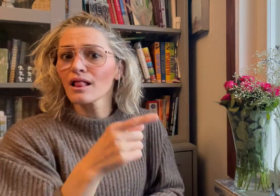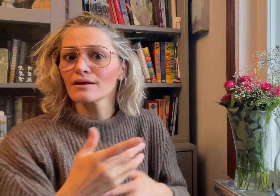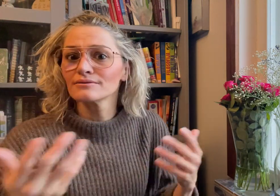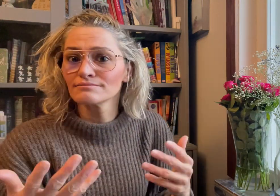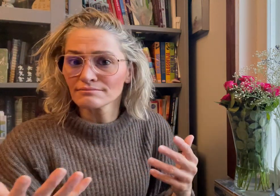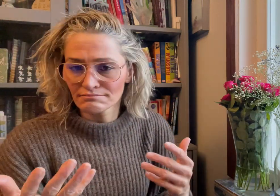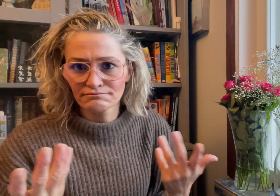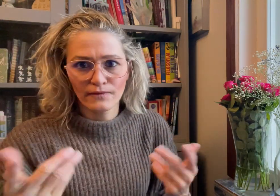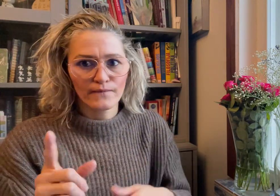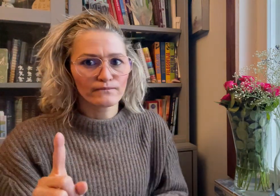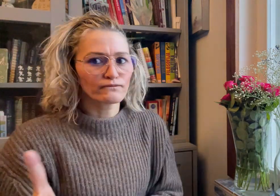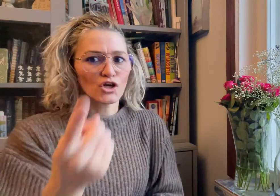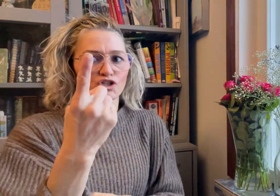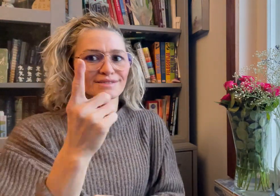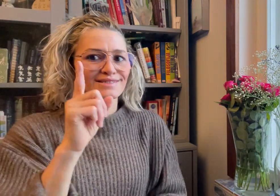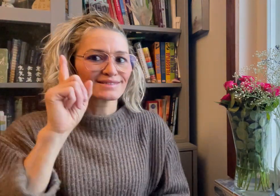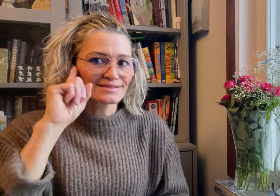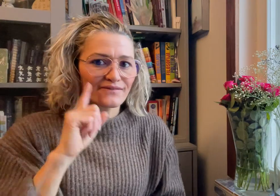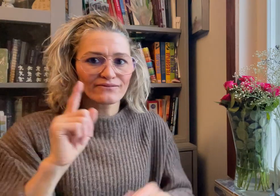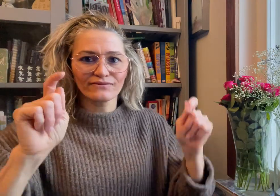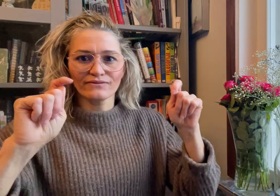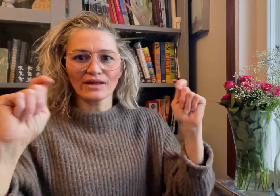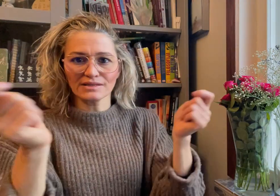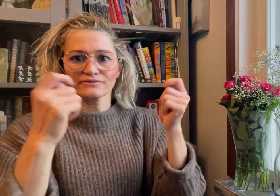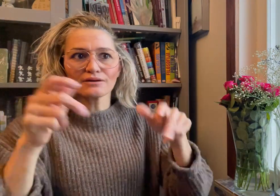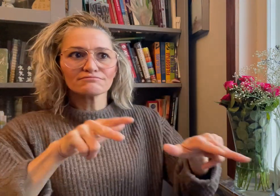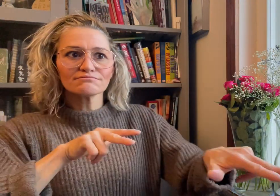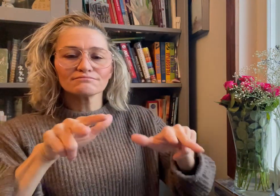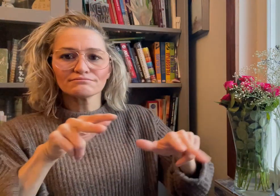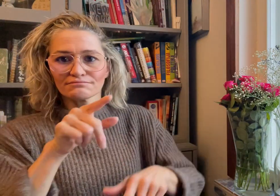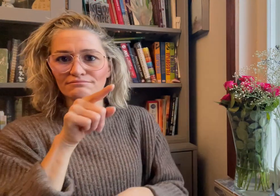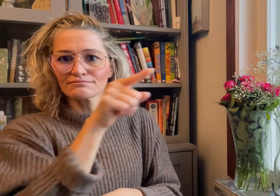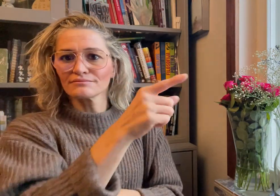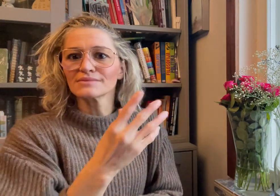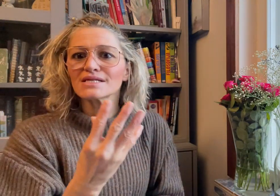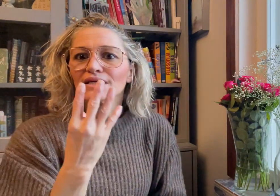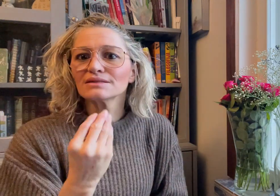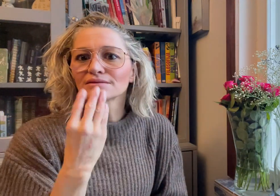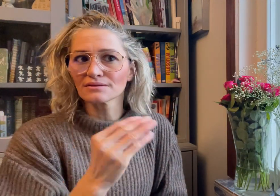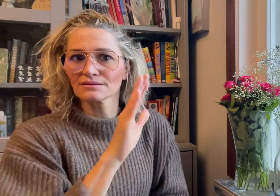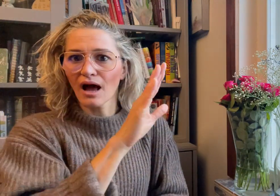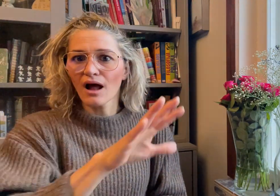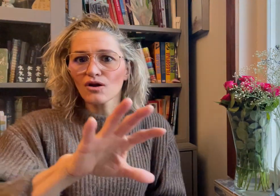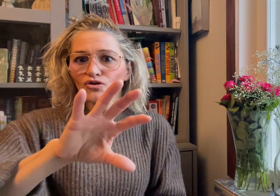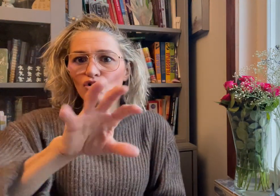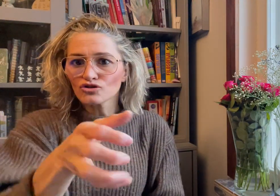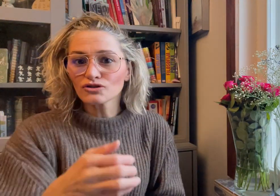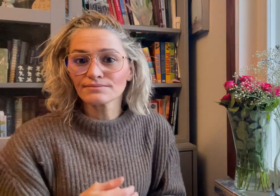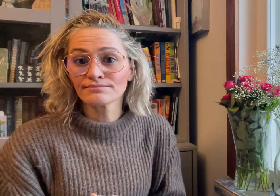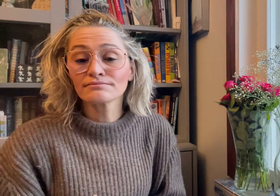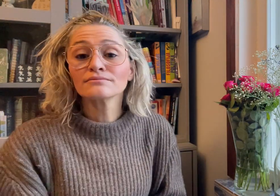first Deaf festival in Israel. The festival will be located